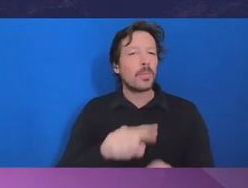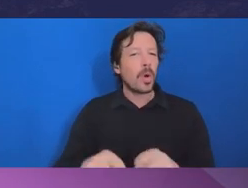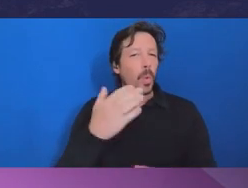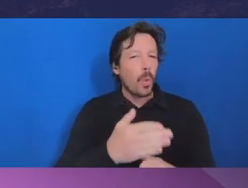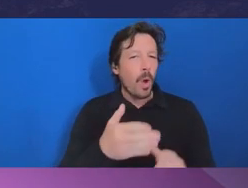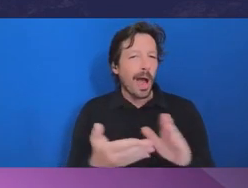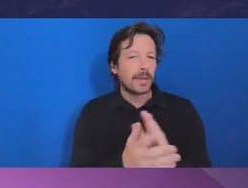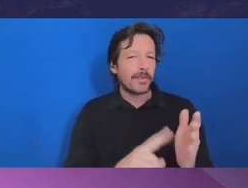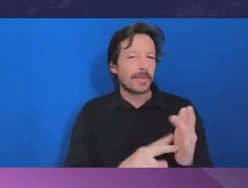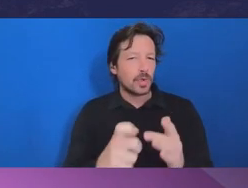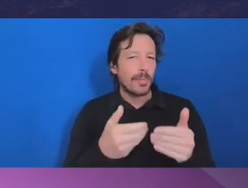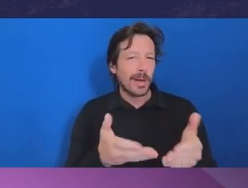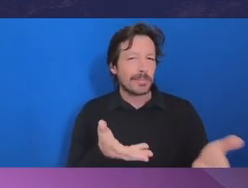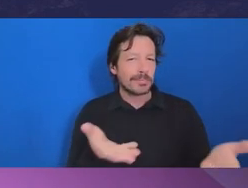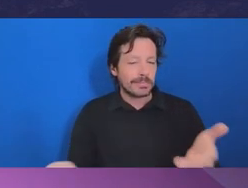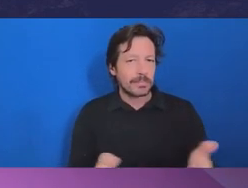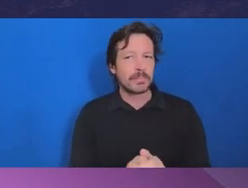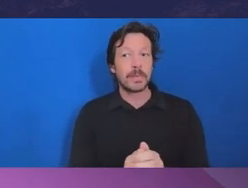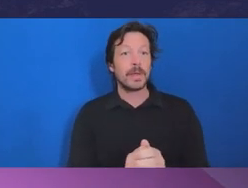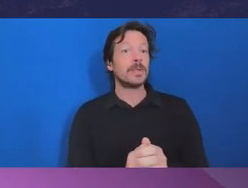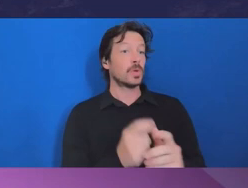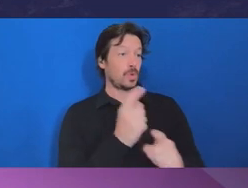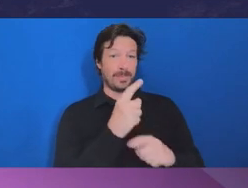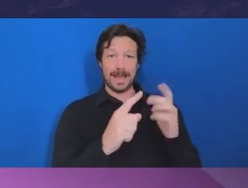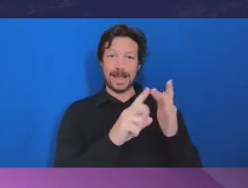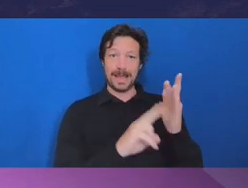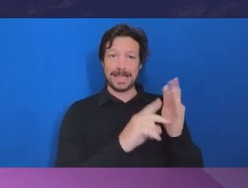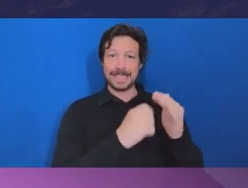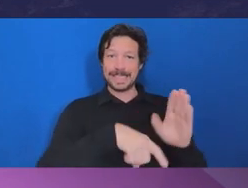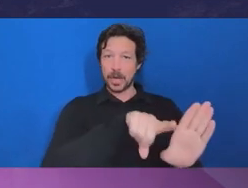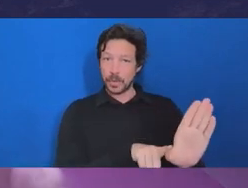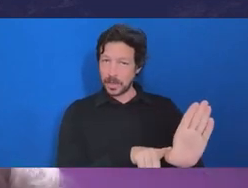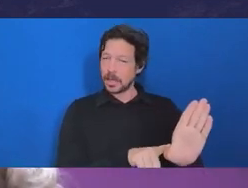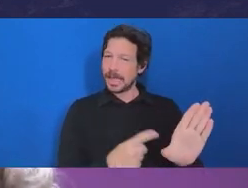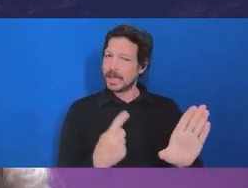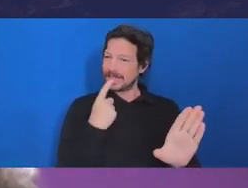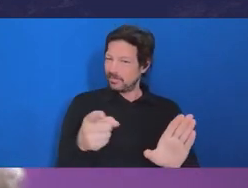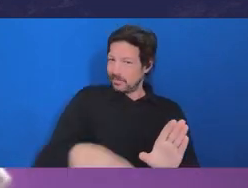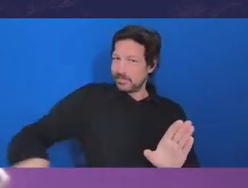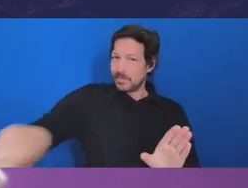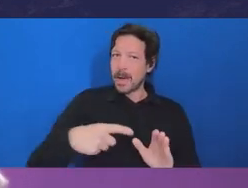From an integrity perspective, we hear much about public servants’ critical role of speaking truth to power.